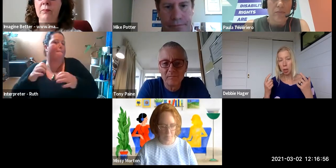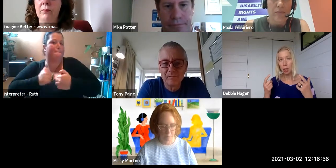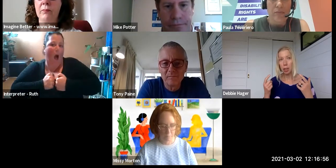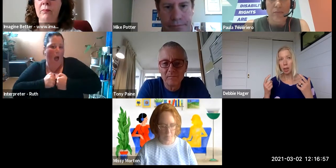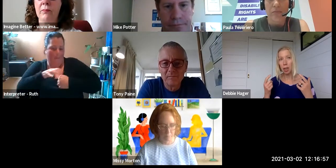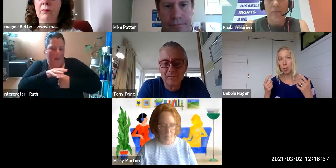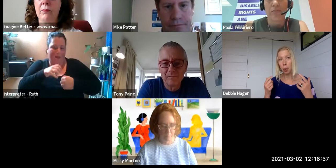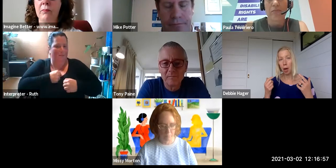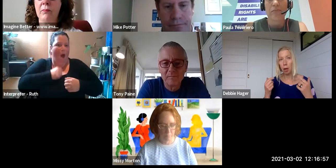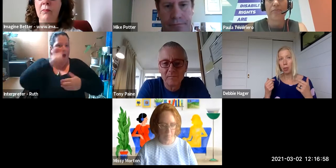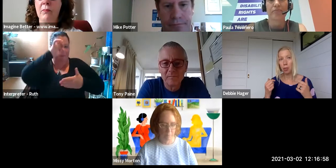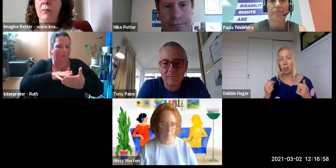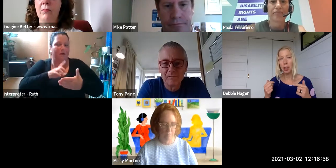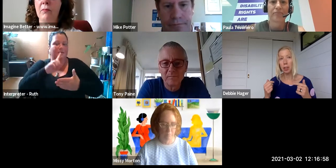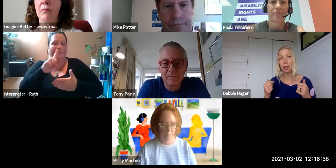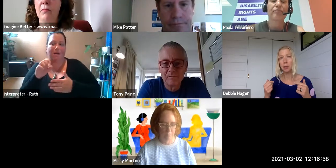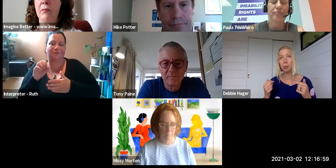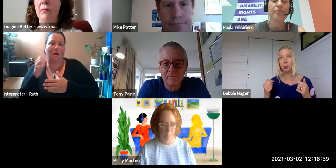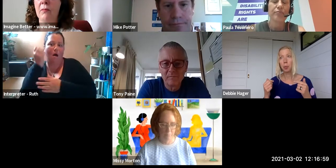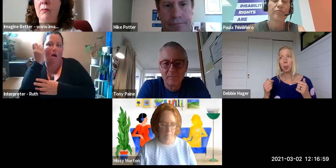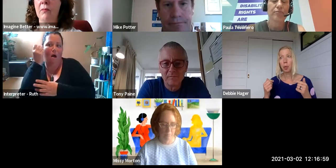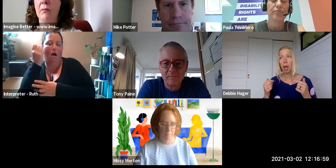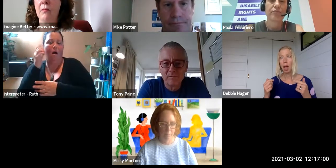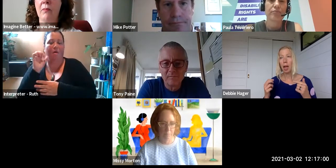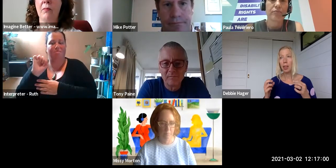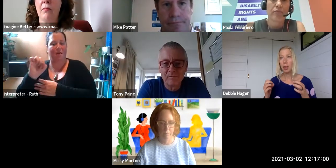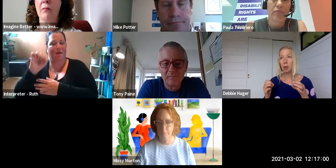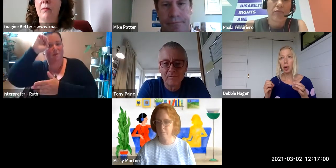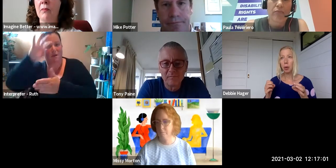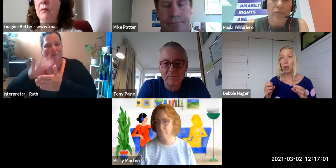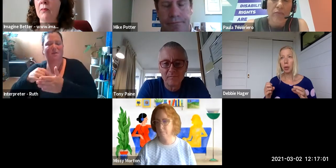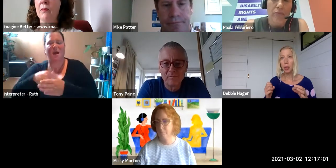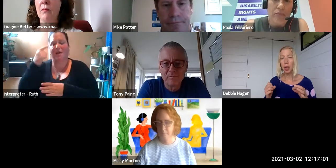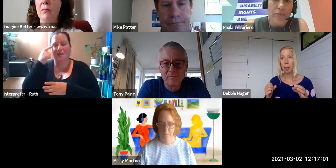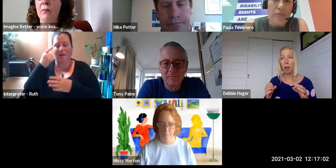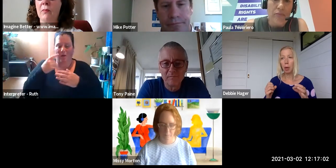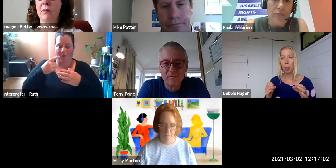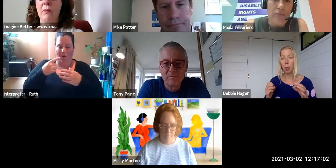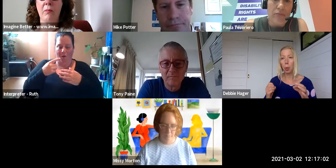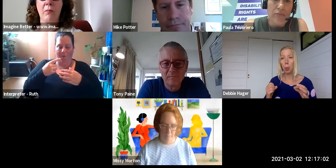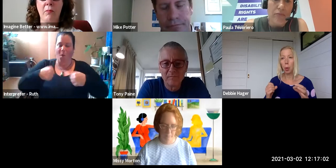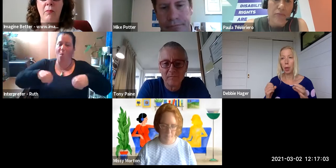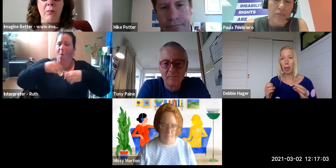constantly through our own filters and I think the really critical thing about working in